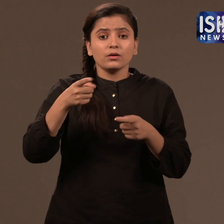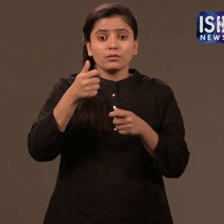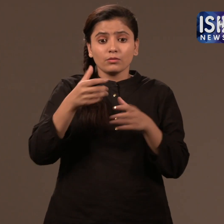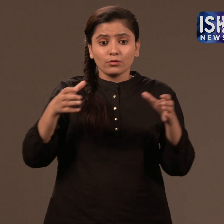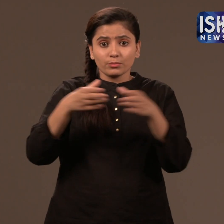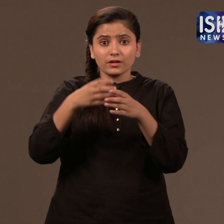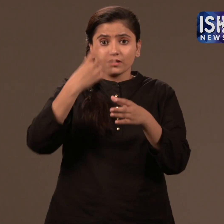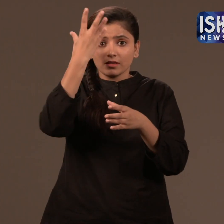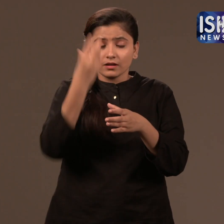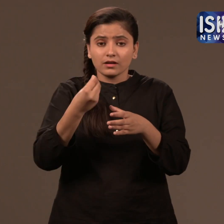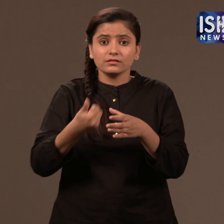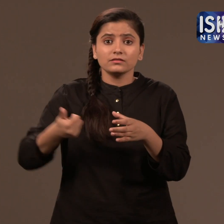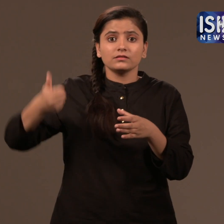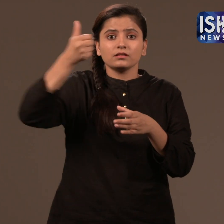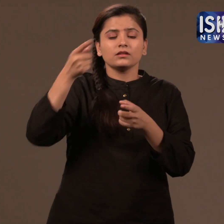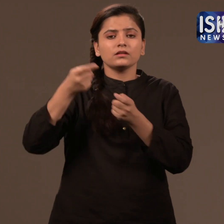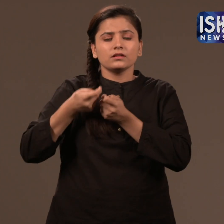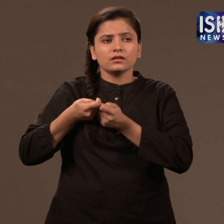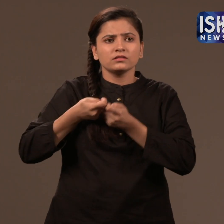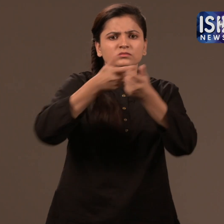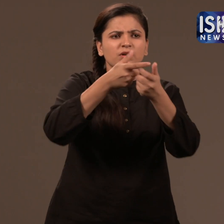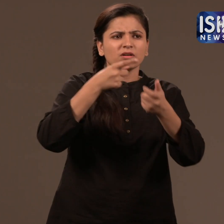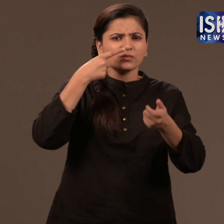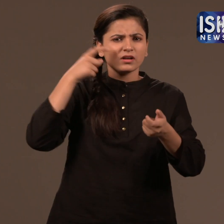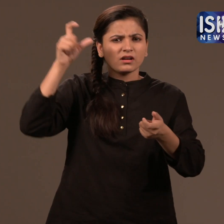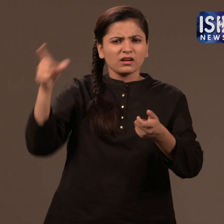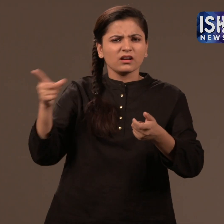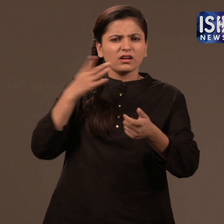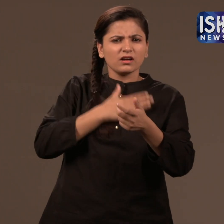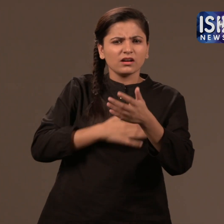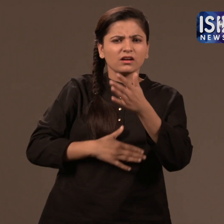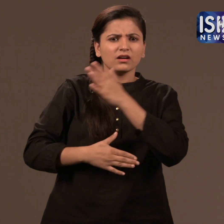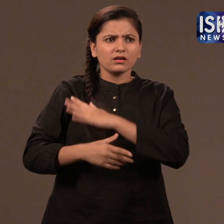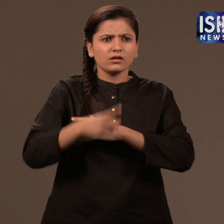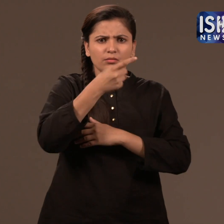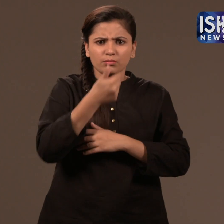She complained to her superior by sending a text message.